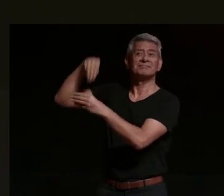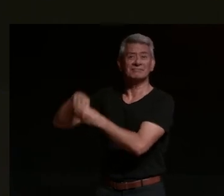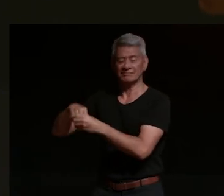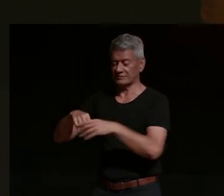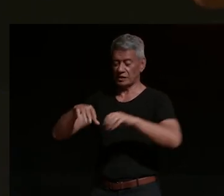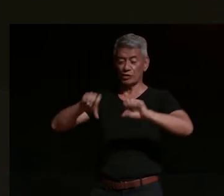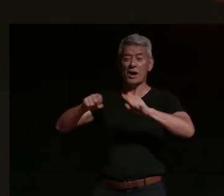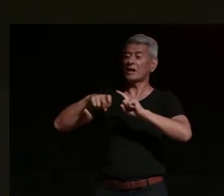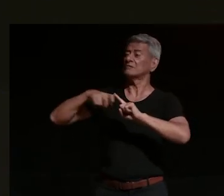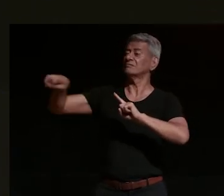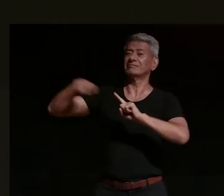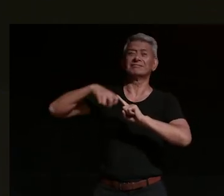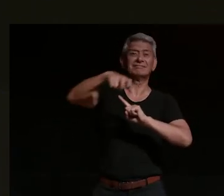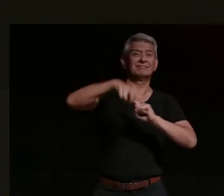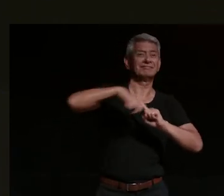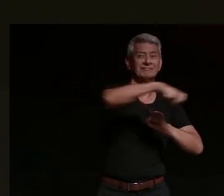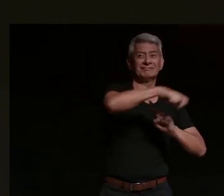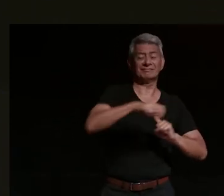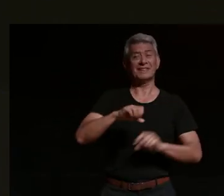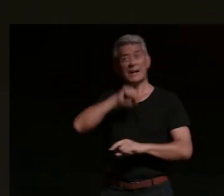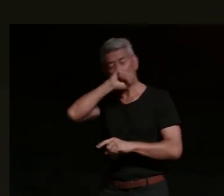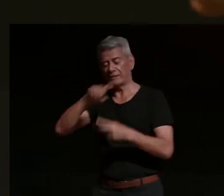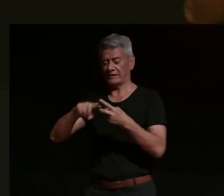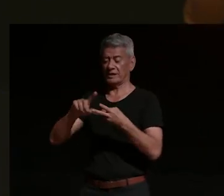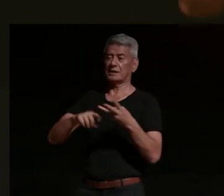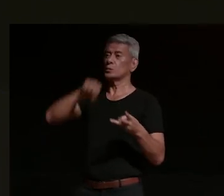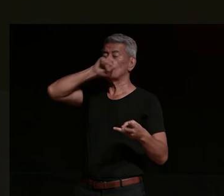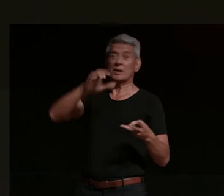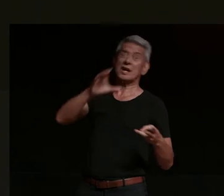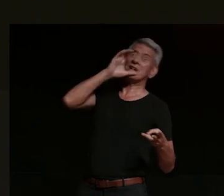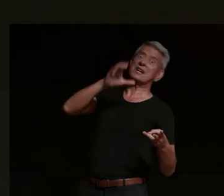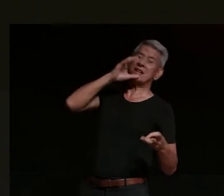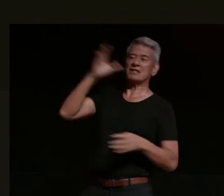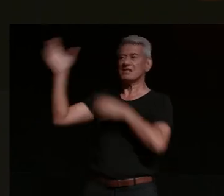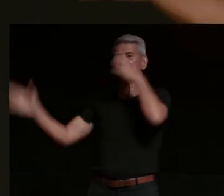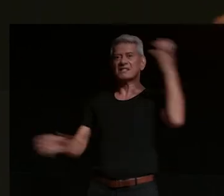to place and chatting i mean he also loves drinking a lot but the chatting i know he loves